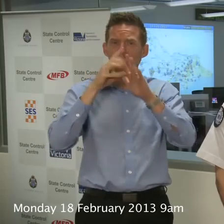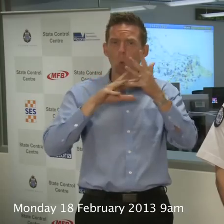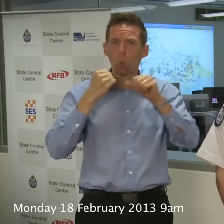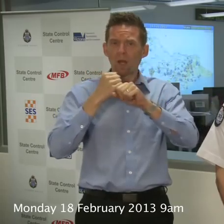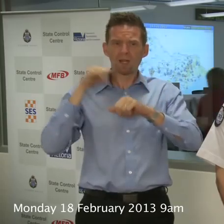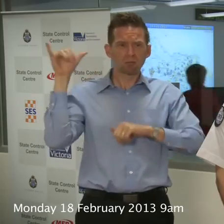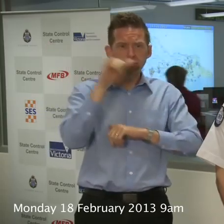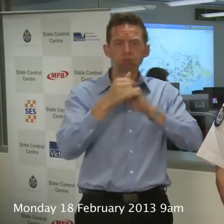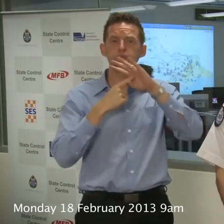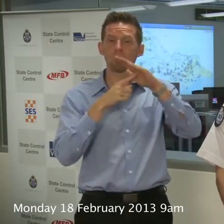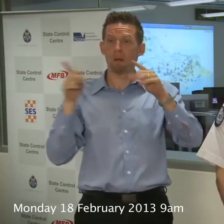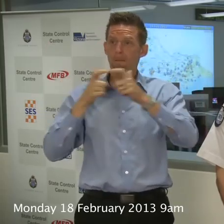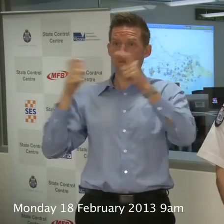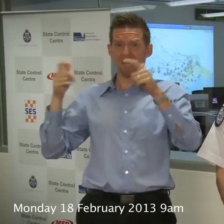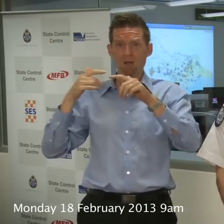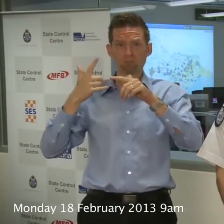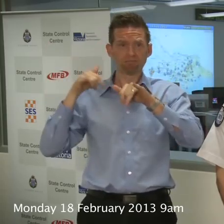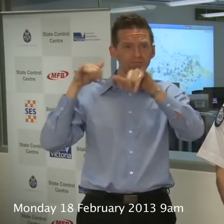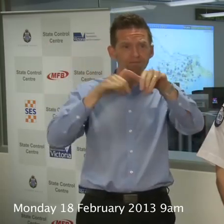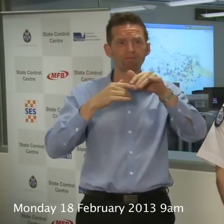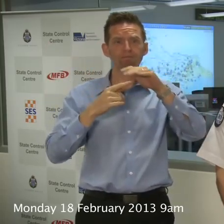is big, bigger than we normally use and they’re very effective.